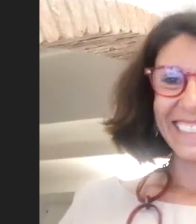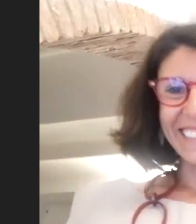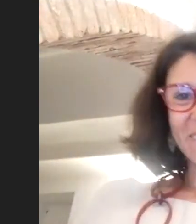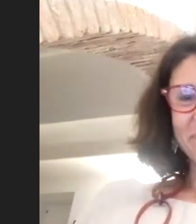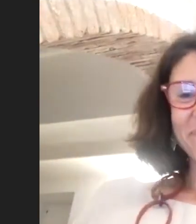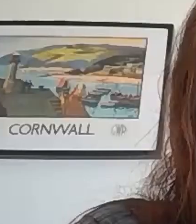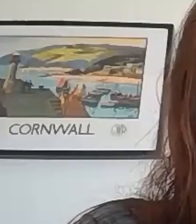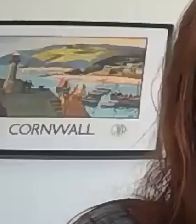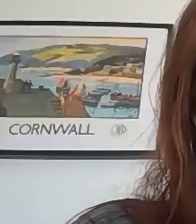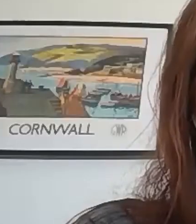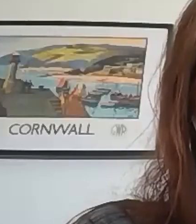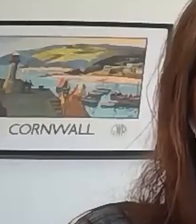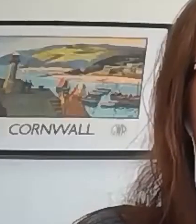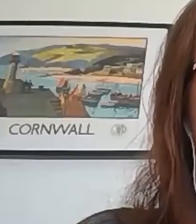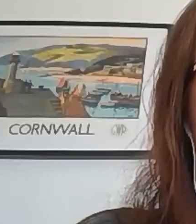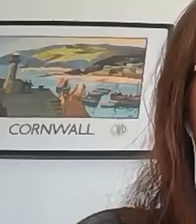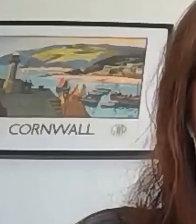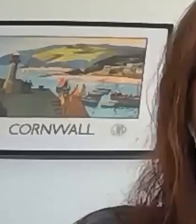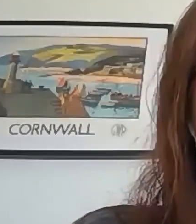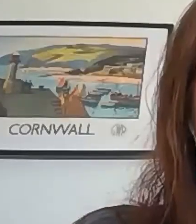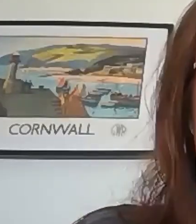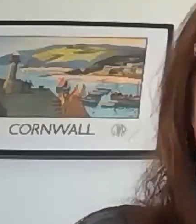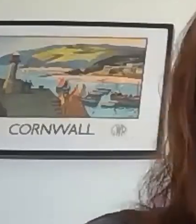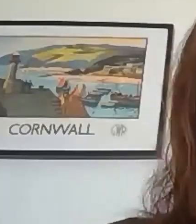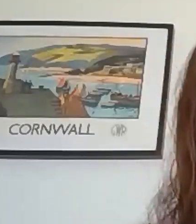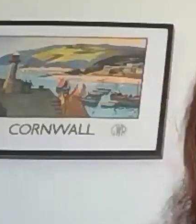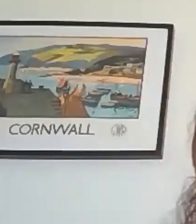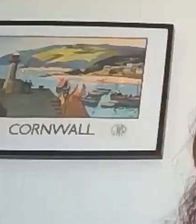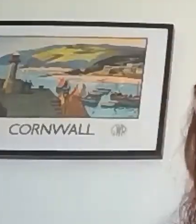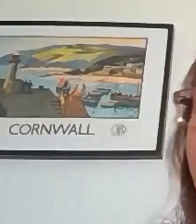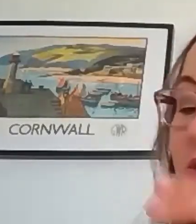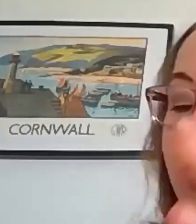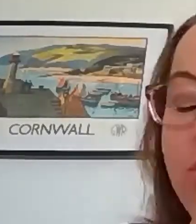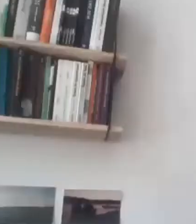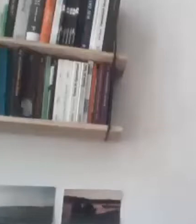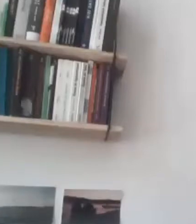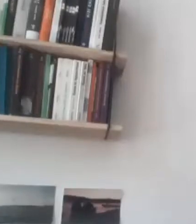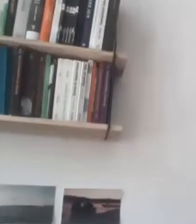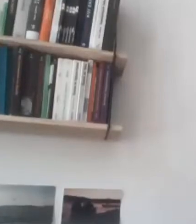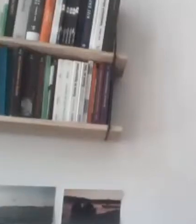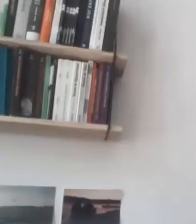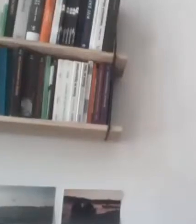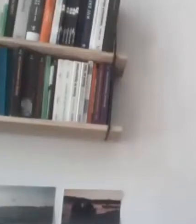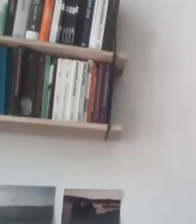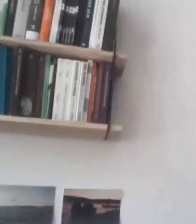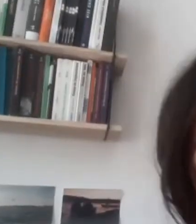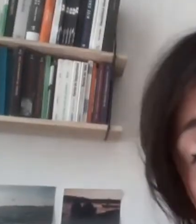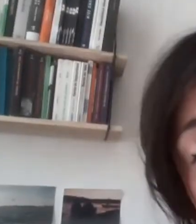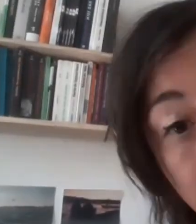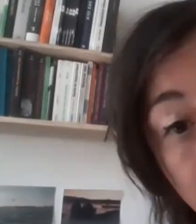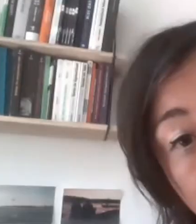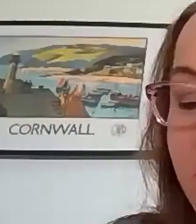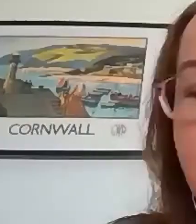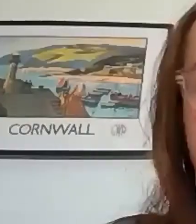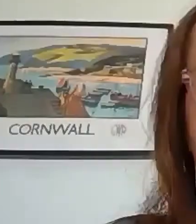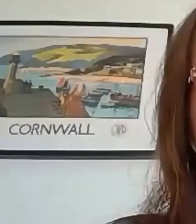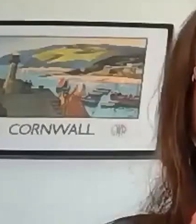Can I respond? All right, is that I am- It's super interesting because I think it also comes back